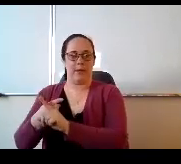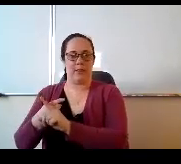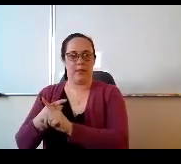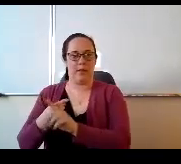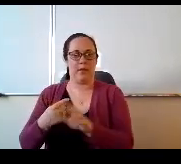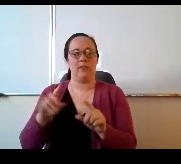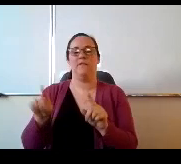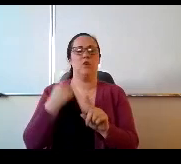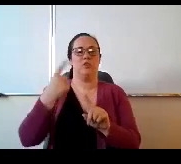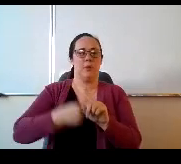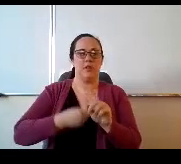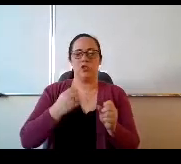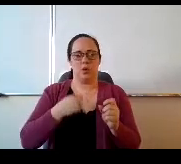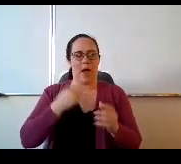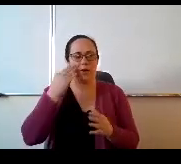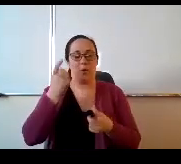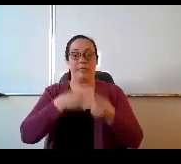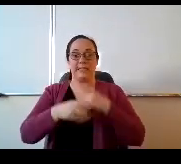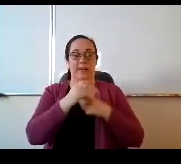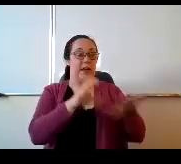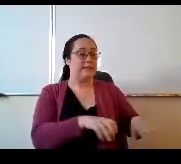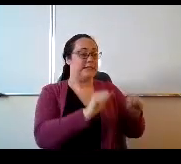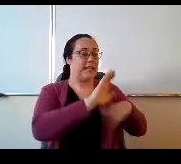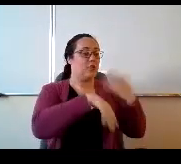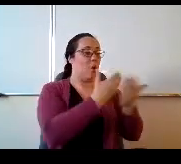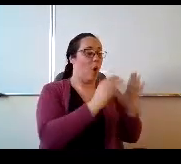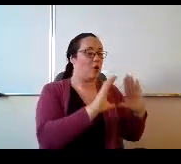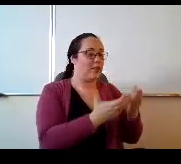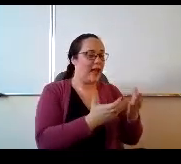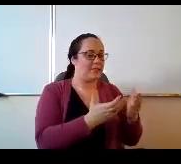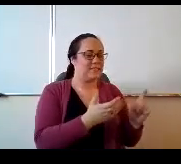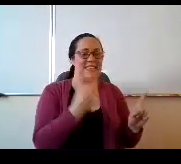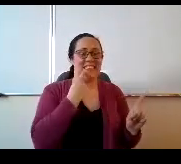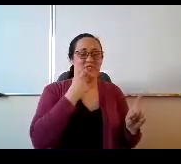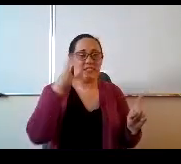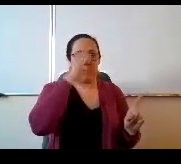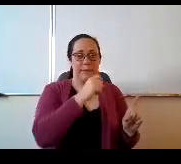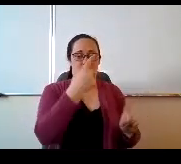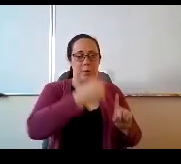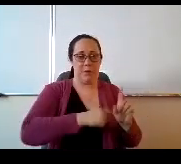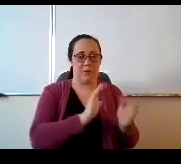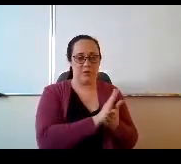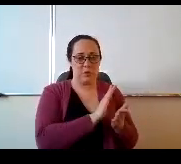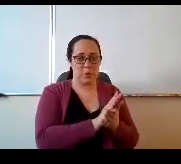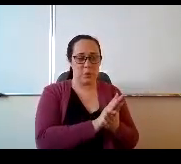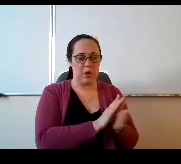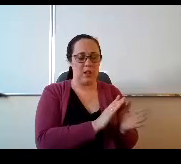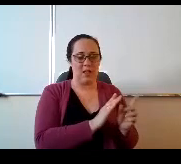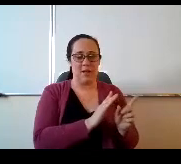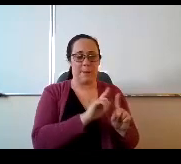having to retake the entire class, he missed a month recently of school. He needs the that those concepts and